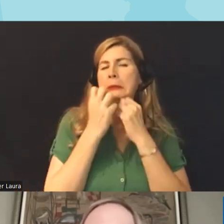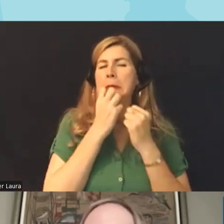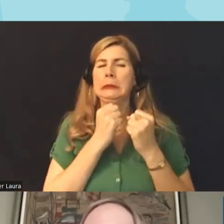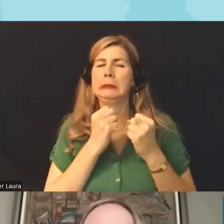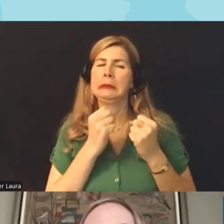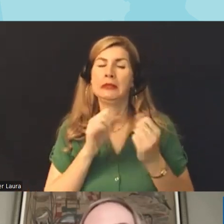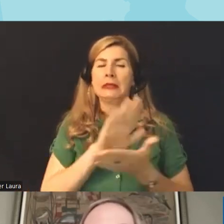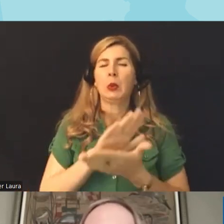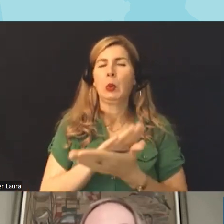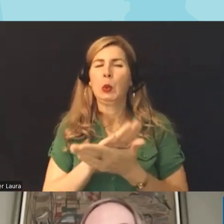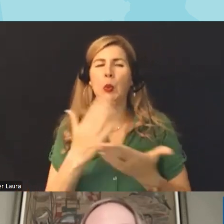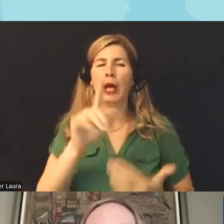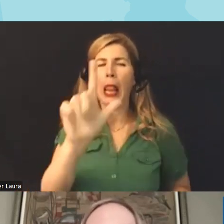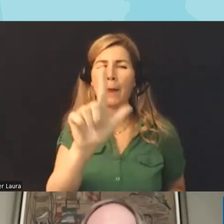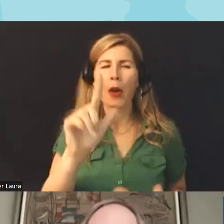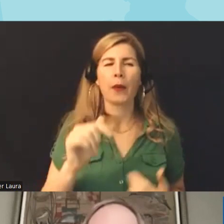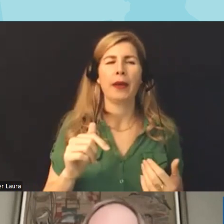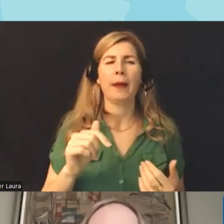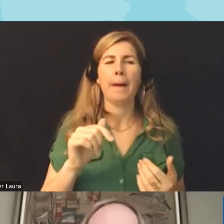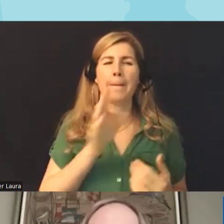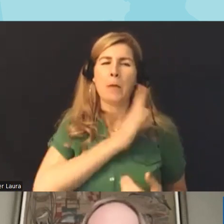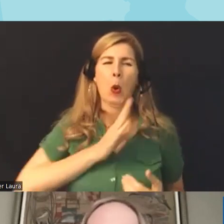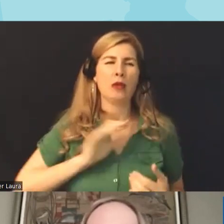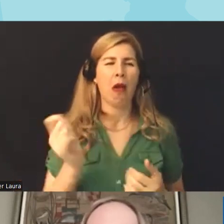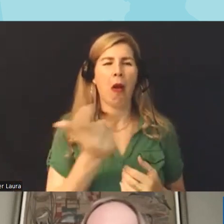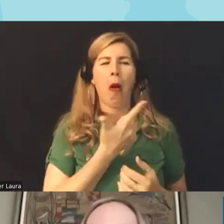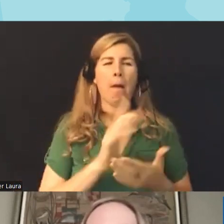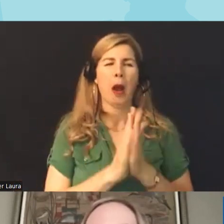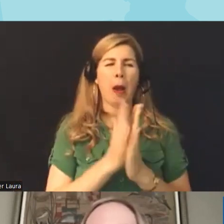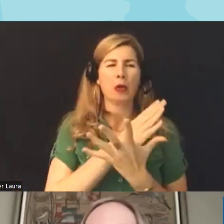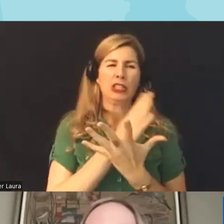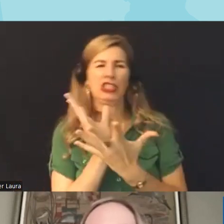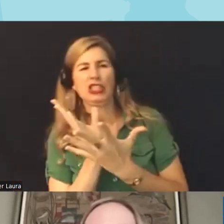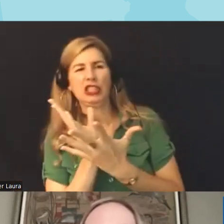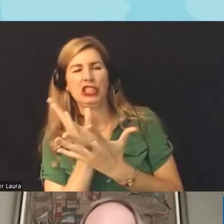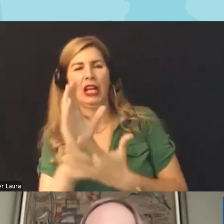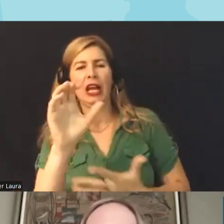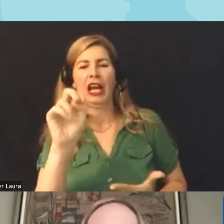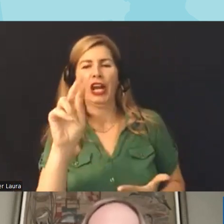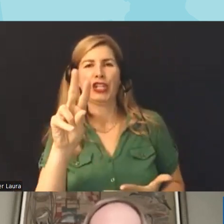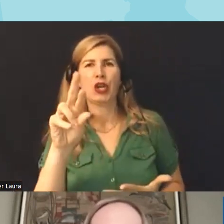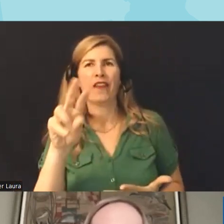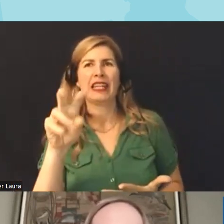boards library boards all of those things and so even this year the book banning legislation